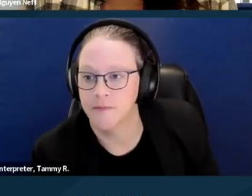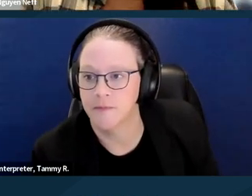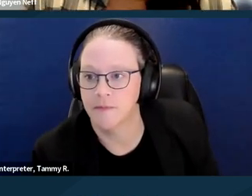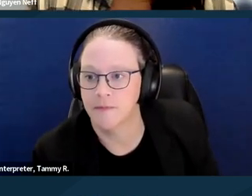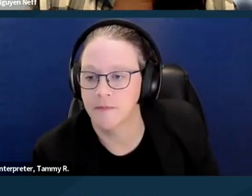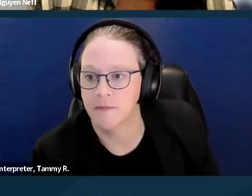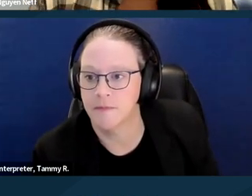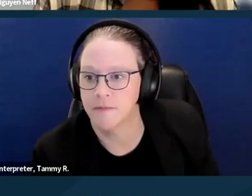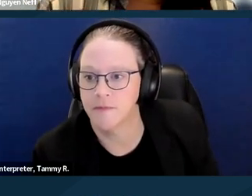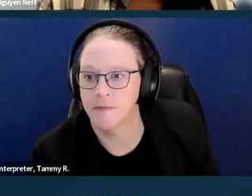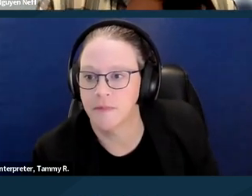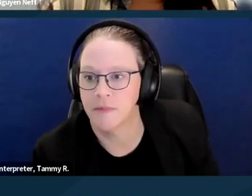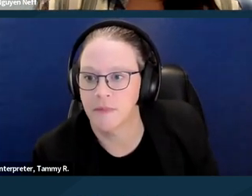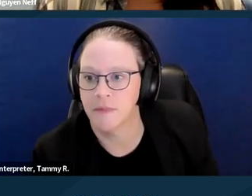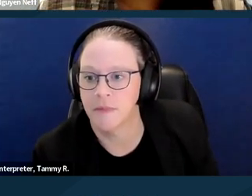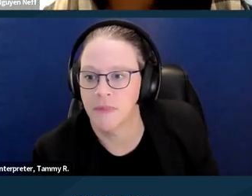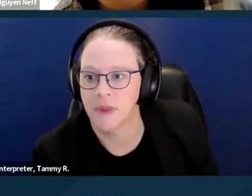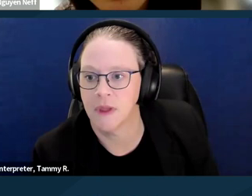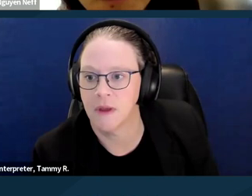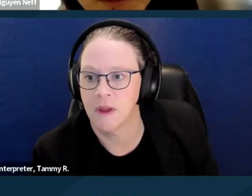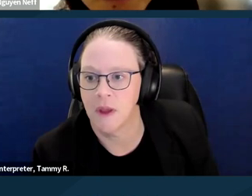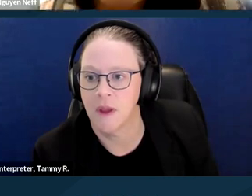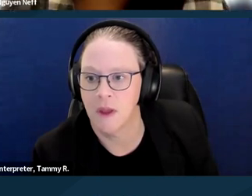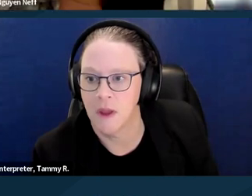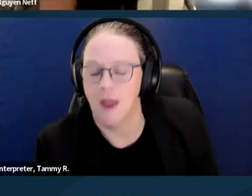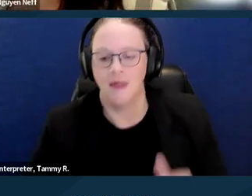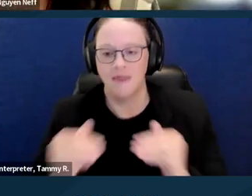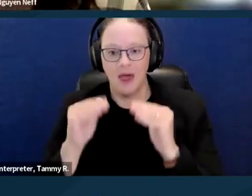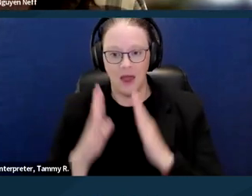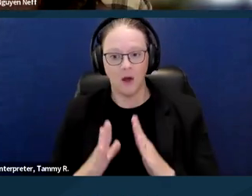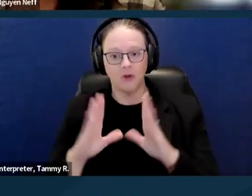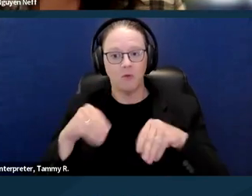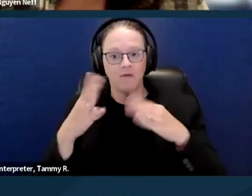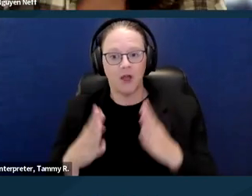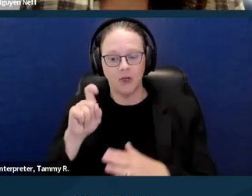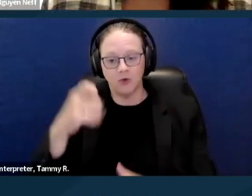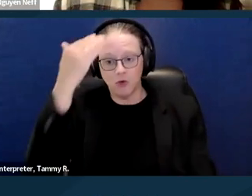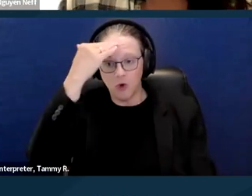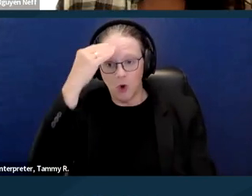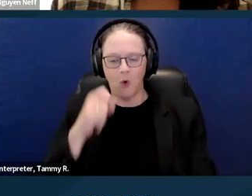So the housing provider needs to know, or reasonably be expected to know that the person has a disability.